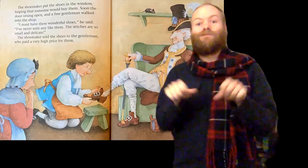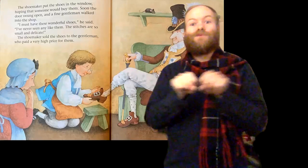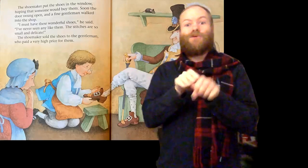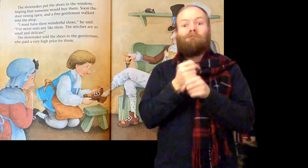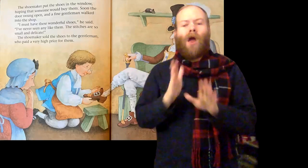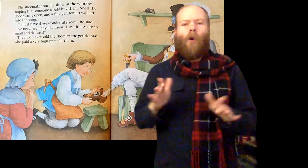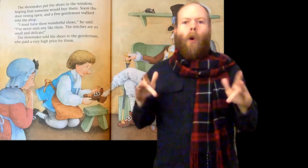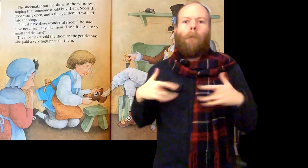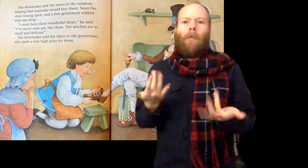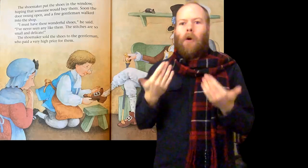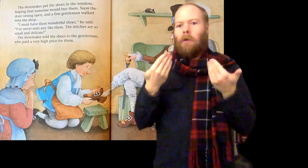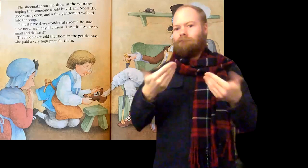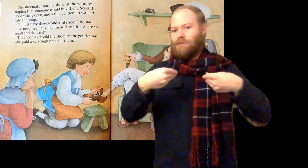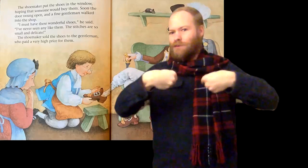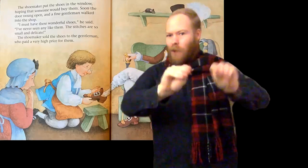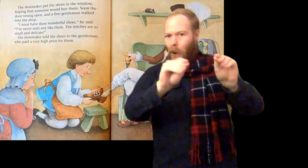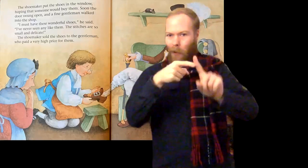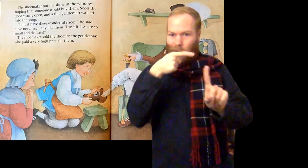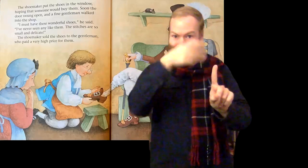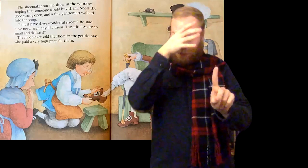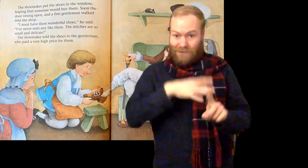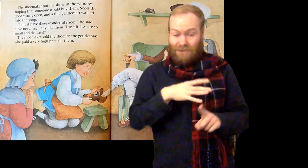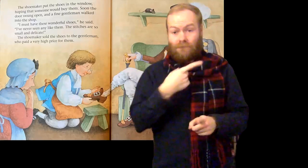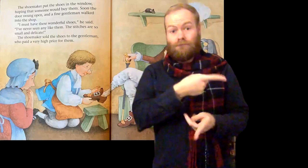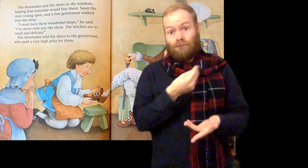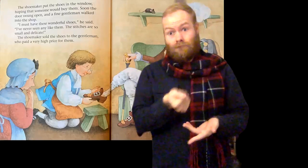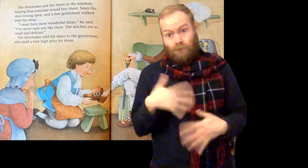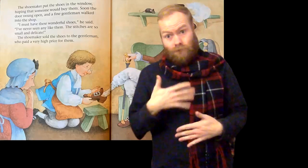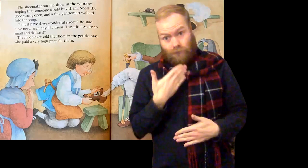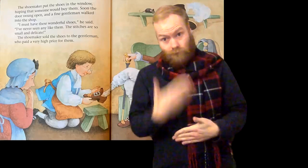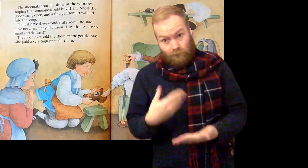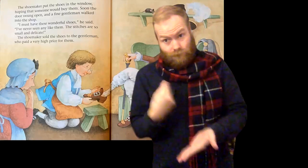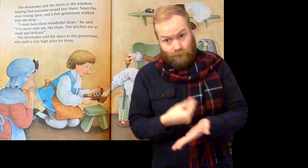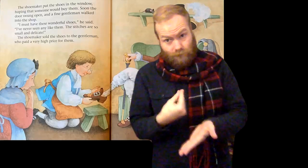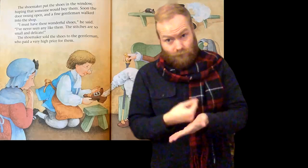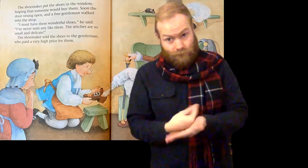The shoemaker sold the shoes to the gentleman, who paid a very high price for them.